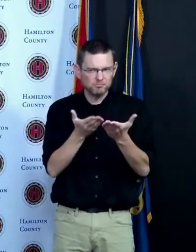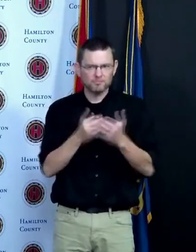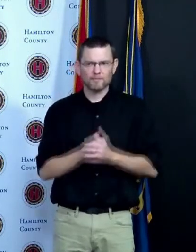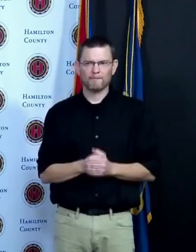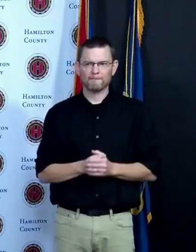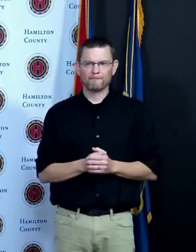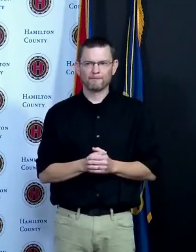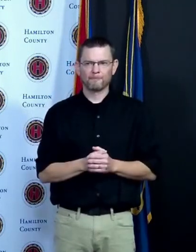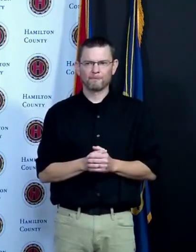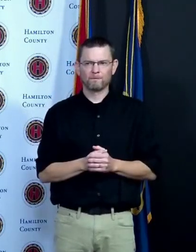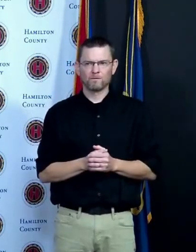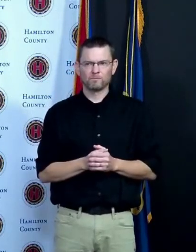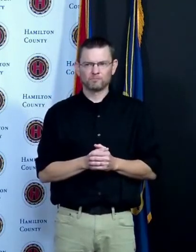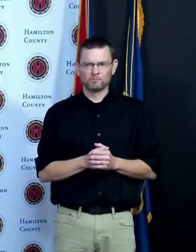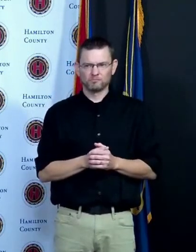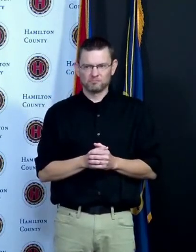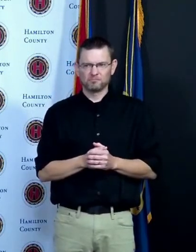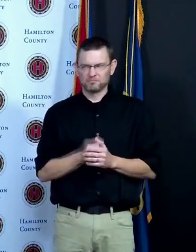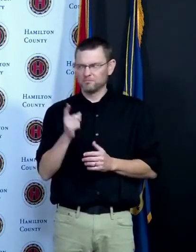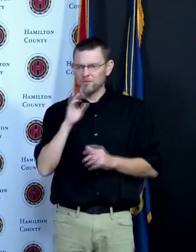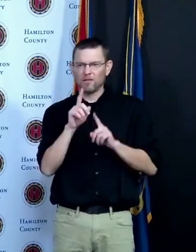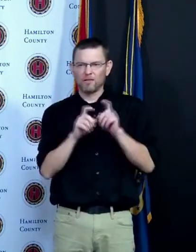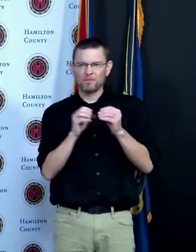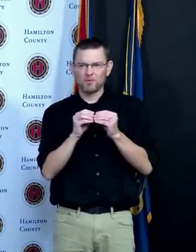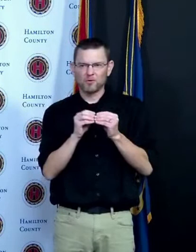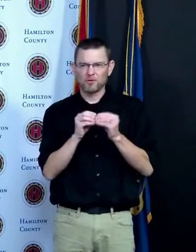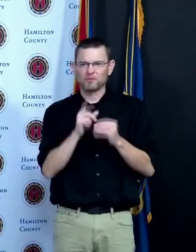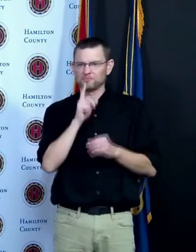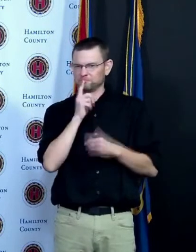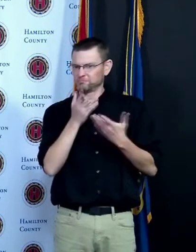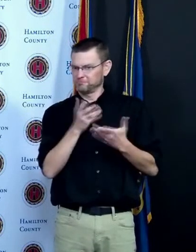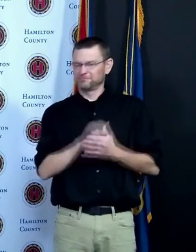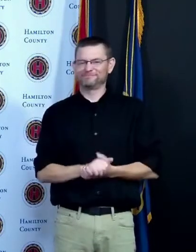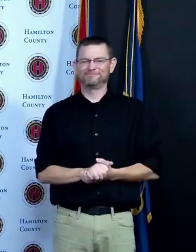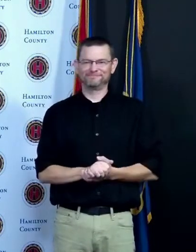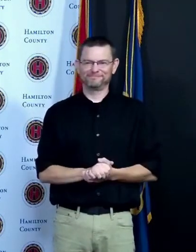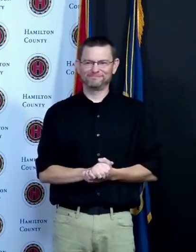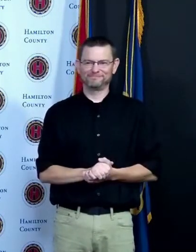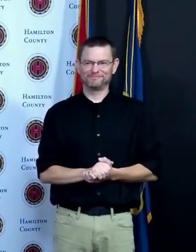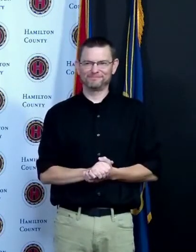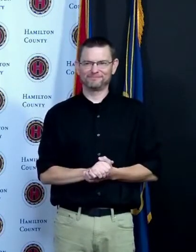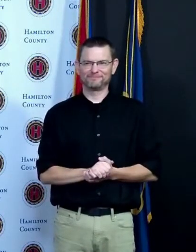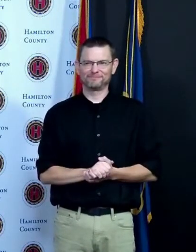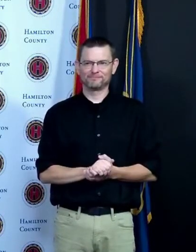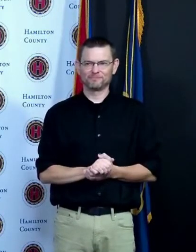about something but we'll get to that in a minute so Willie are you there I think I'm here